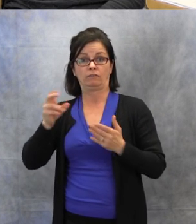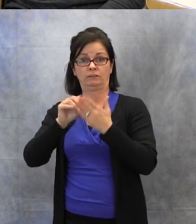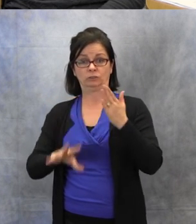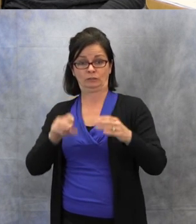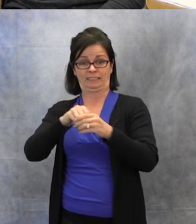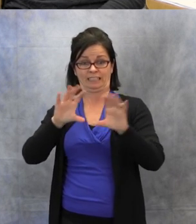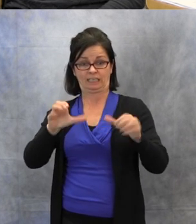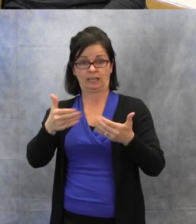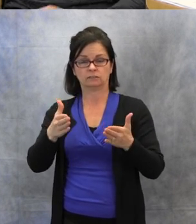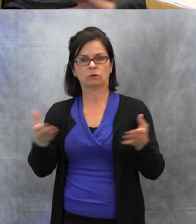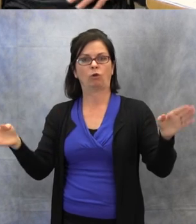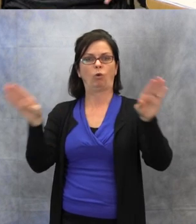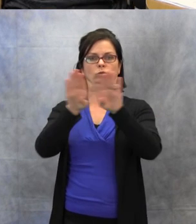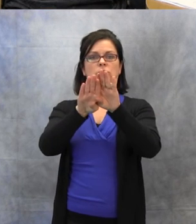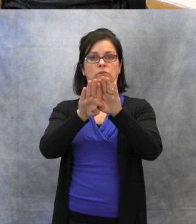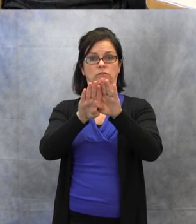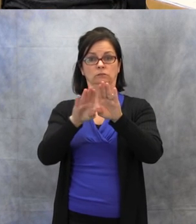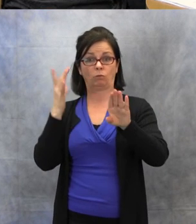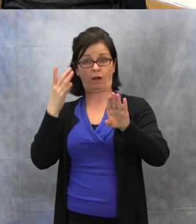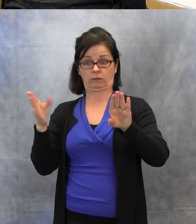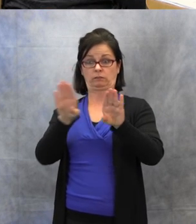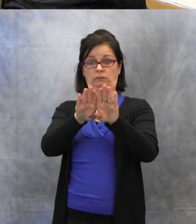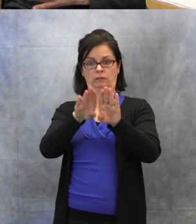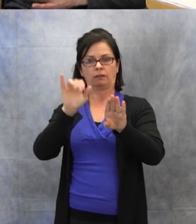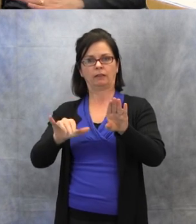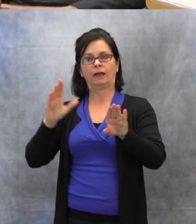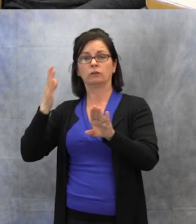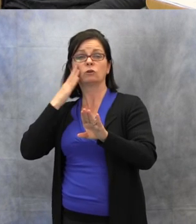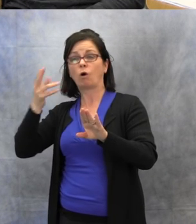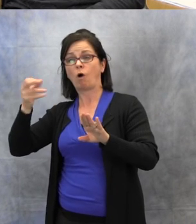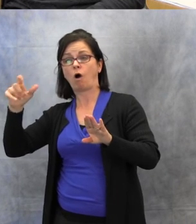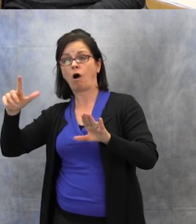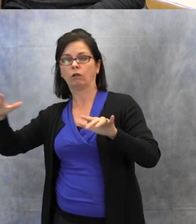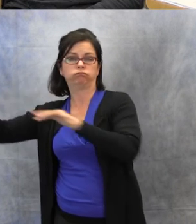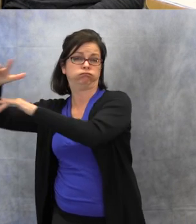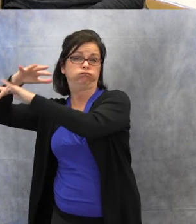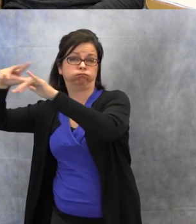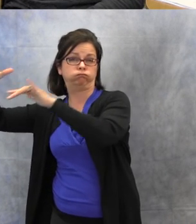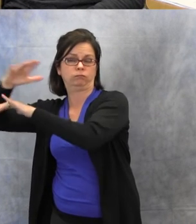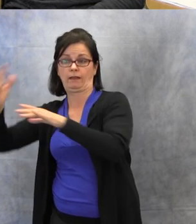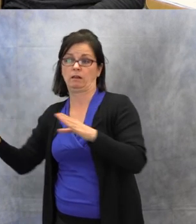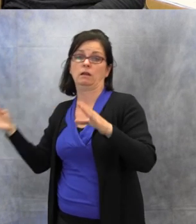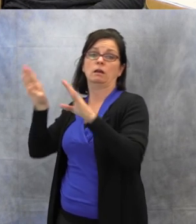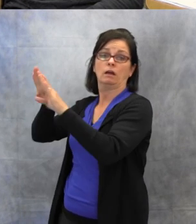because it will lessen that hallway noise that can be disruptive to the student